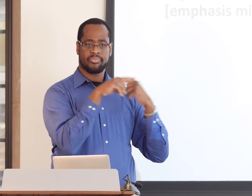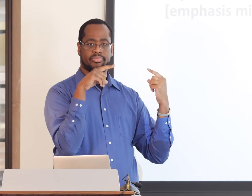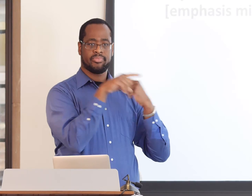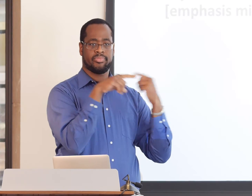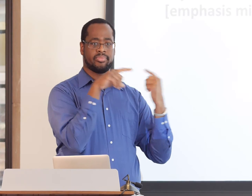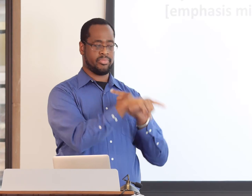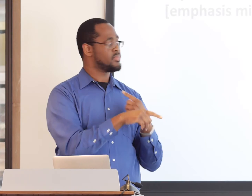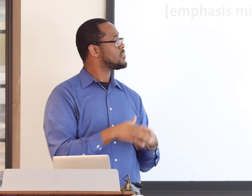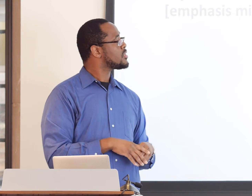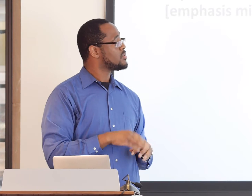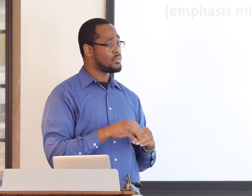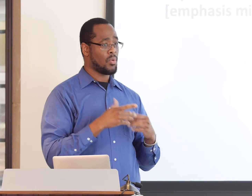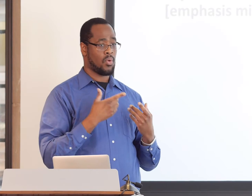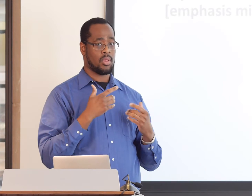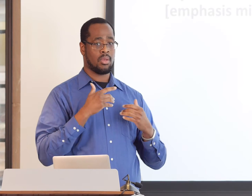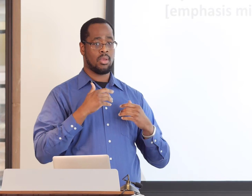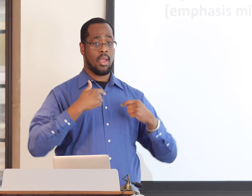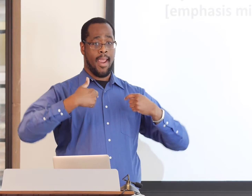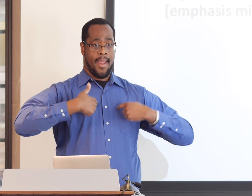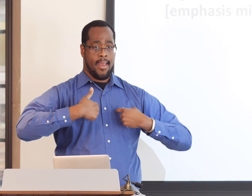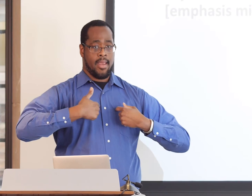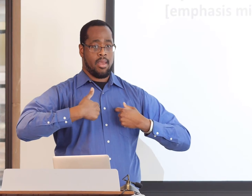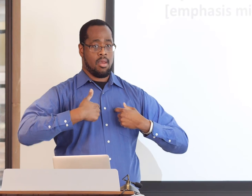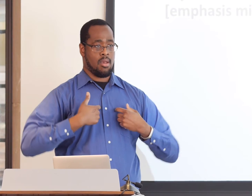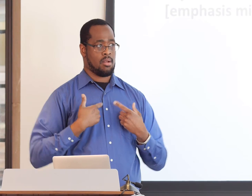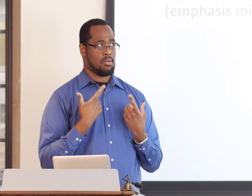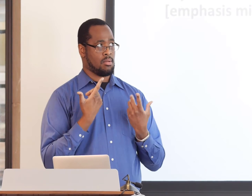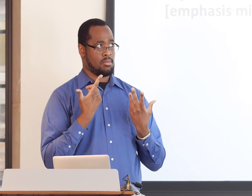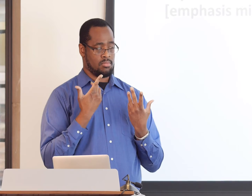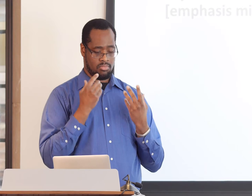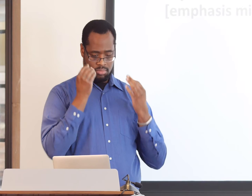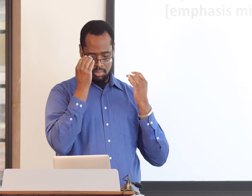how we view the other person and them how they view us.